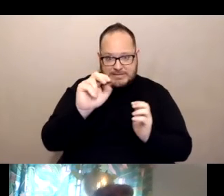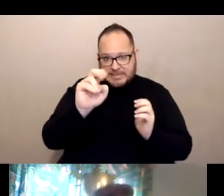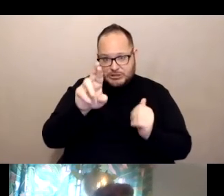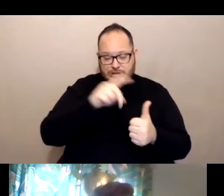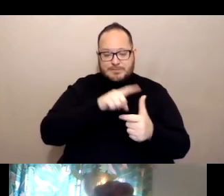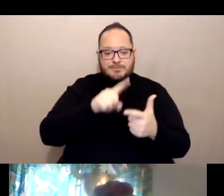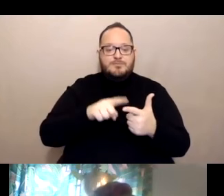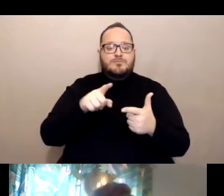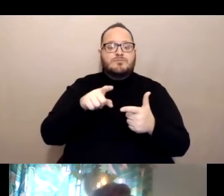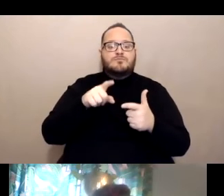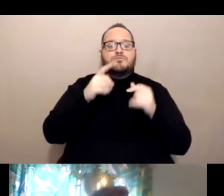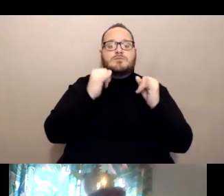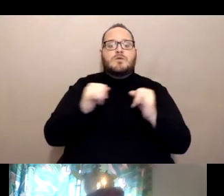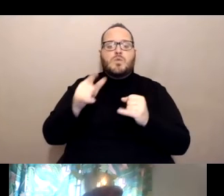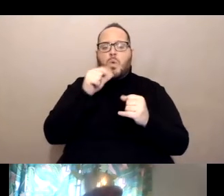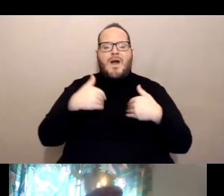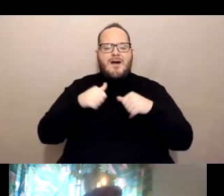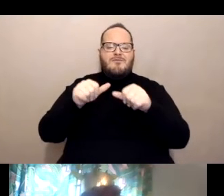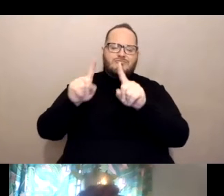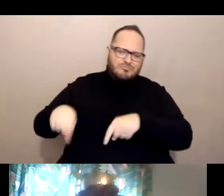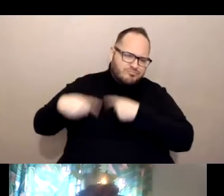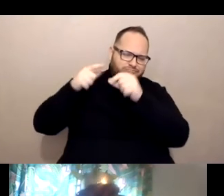chronic kidney disease stage four and above,